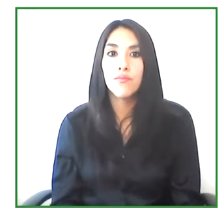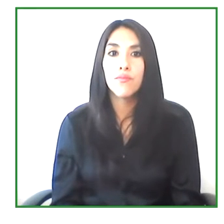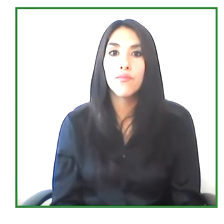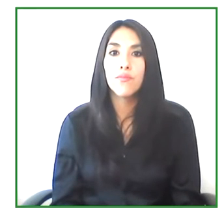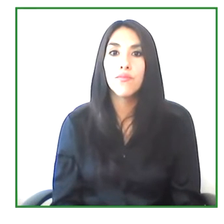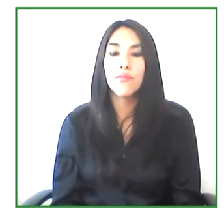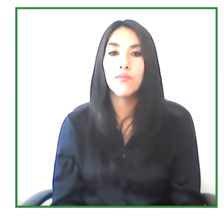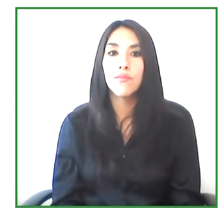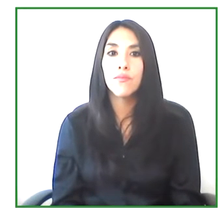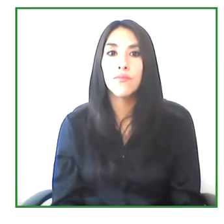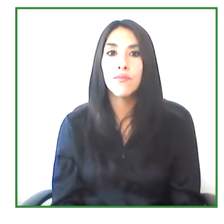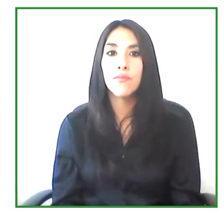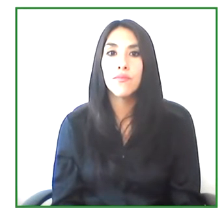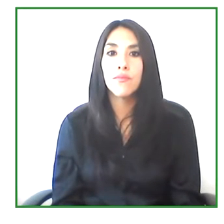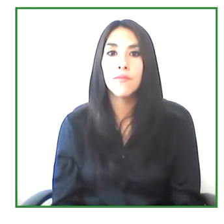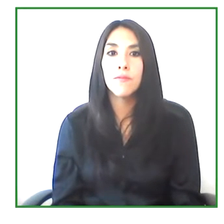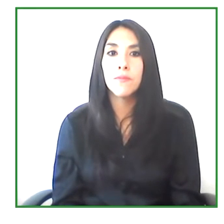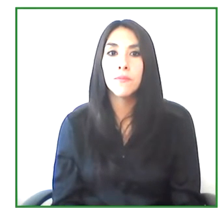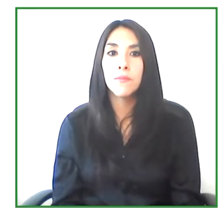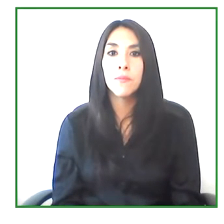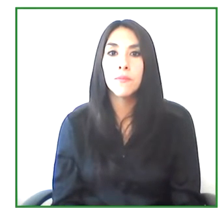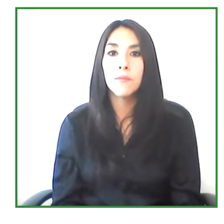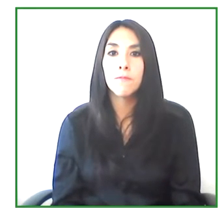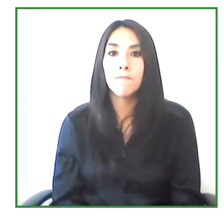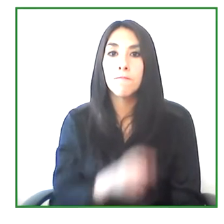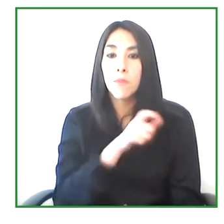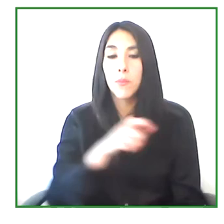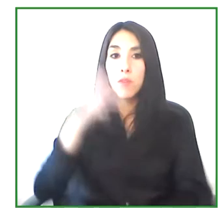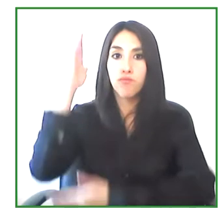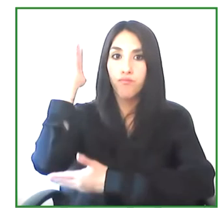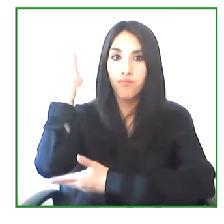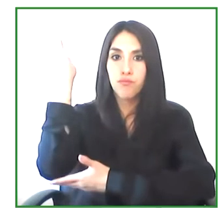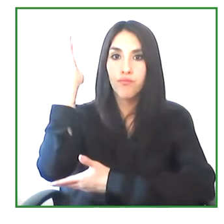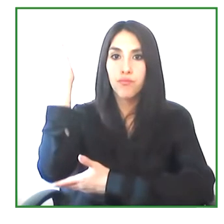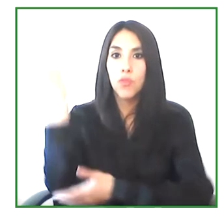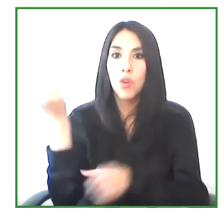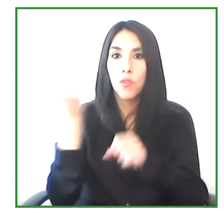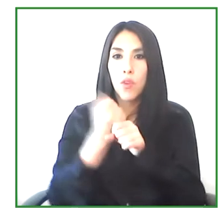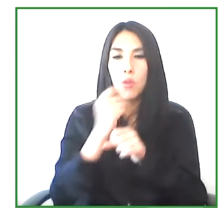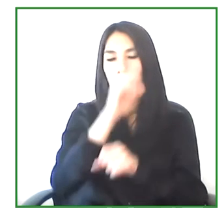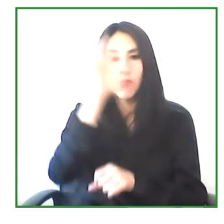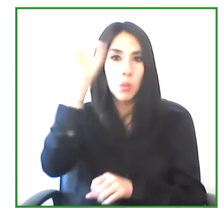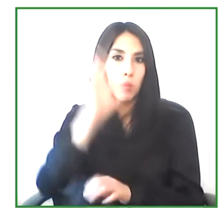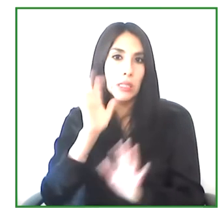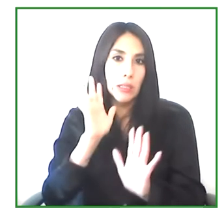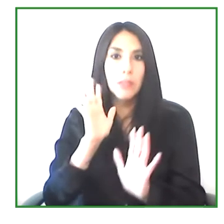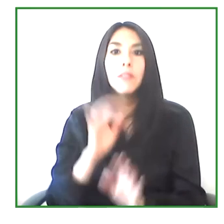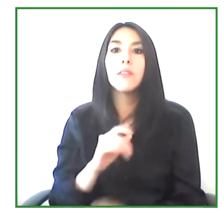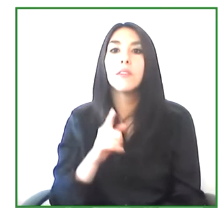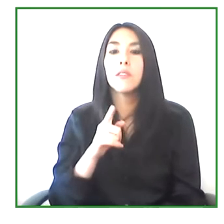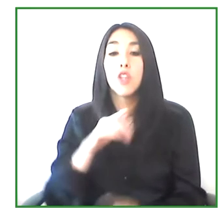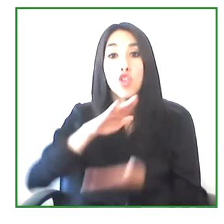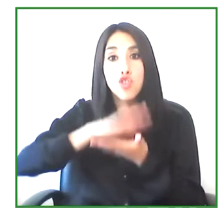out of this universe of users, 75% of them. They they show